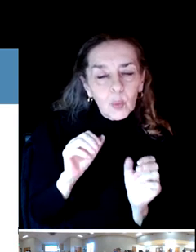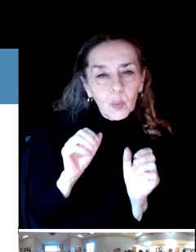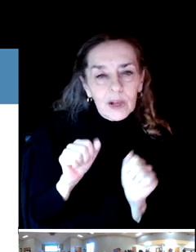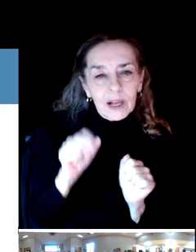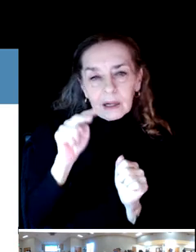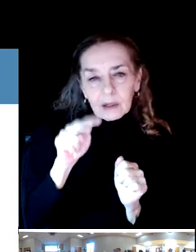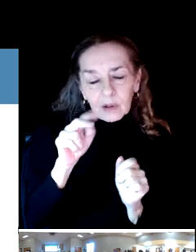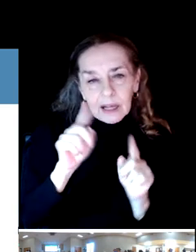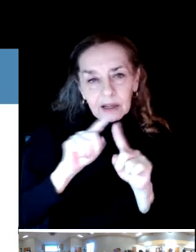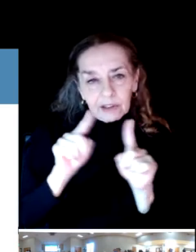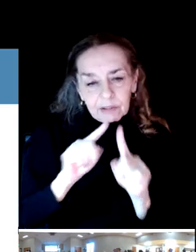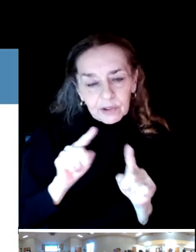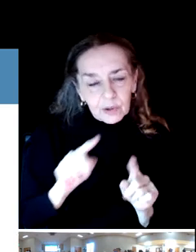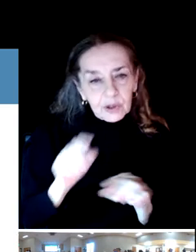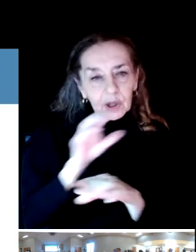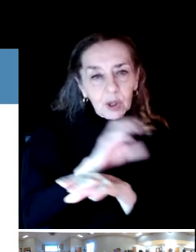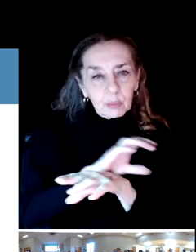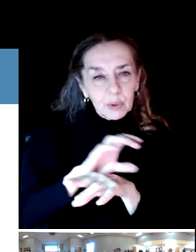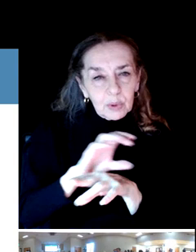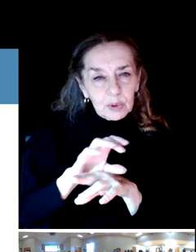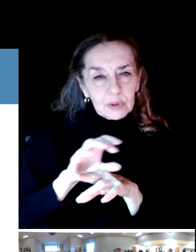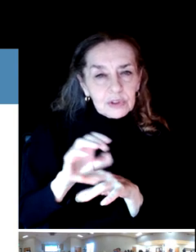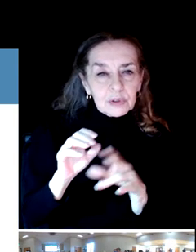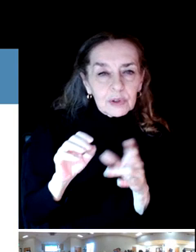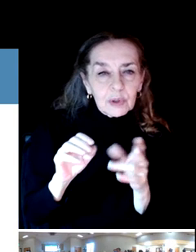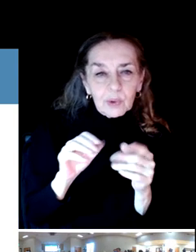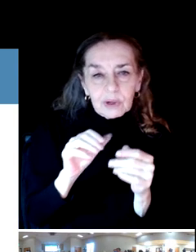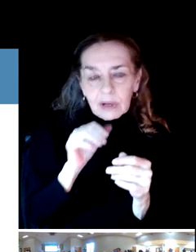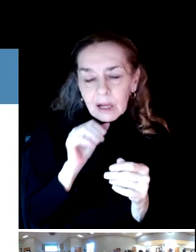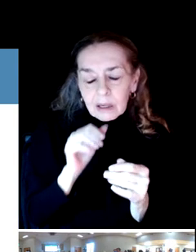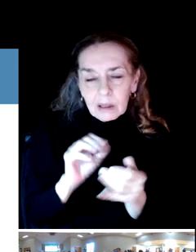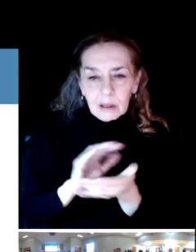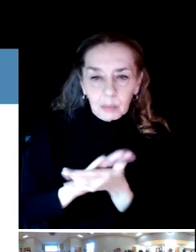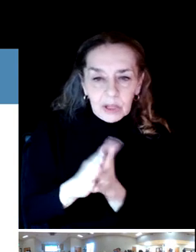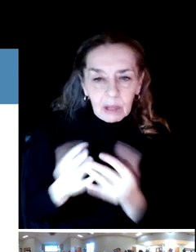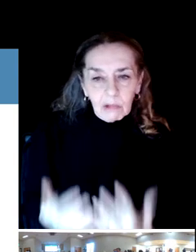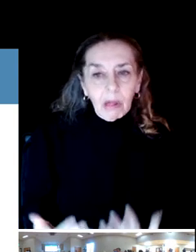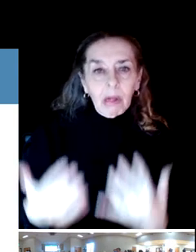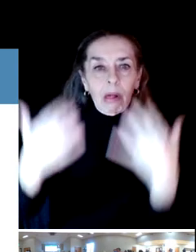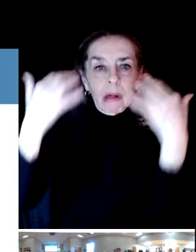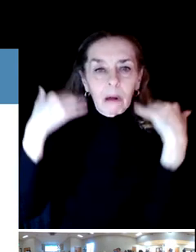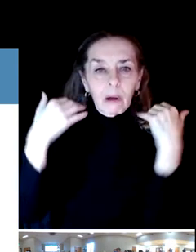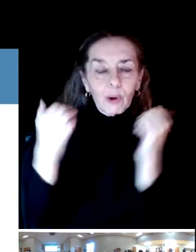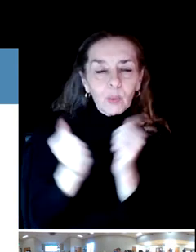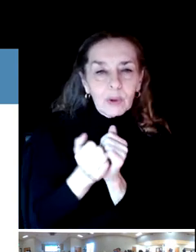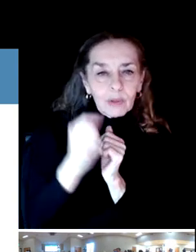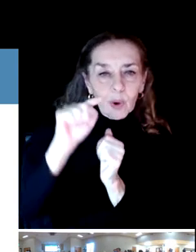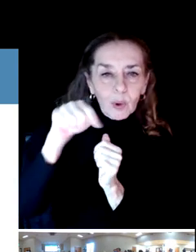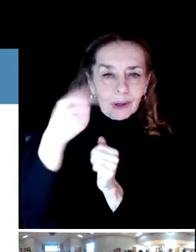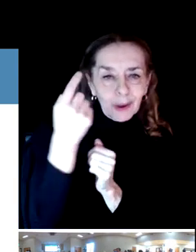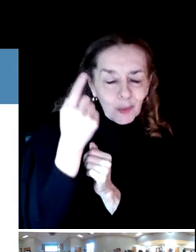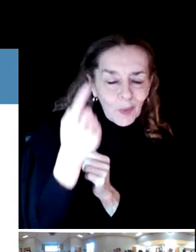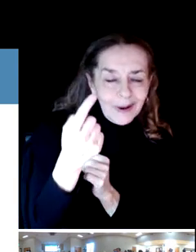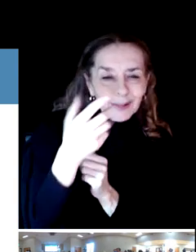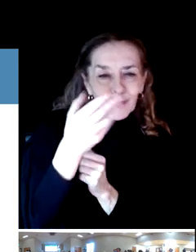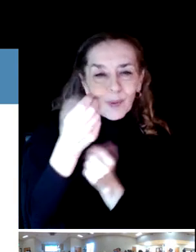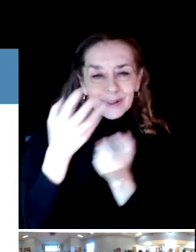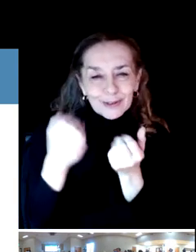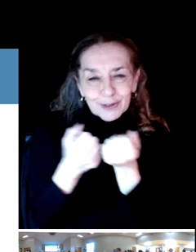They know that we are we're not getting inundated with a particular group who wants to advocate for their needs or their desire.